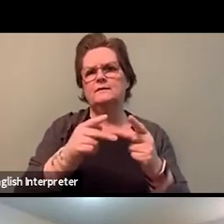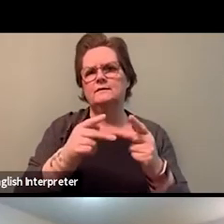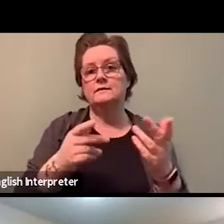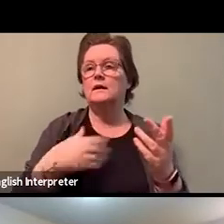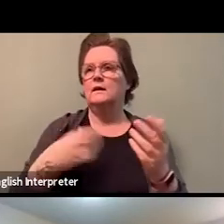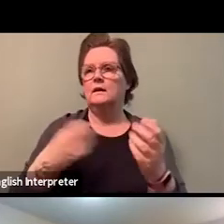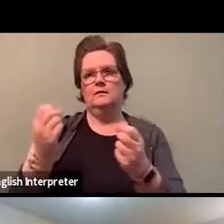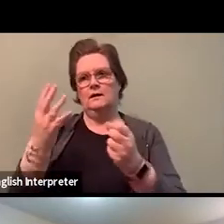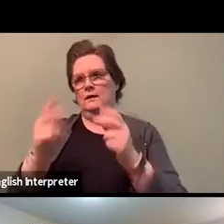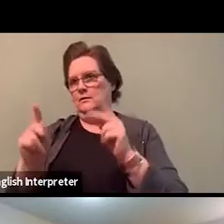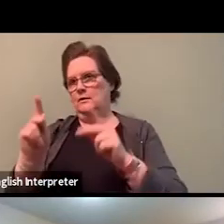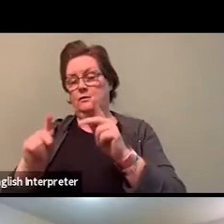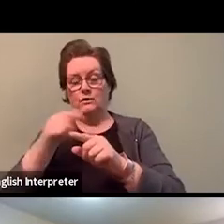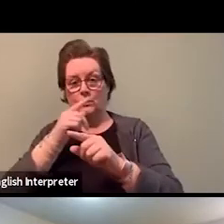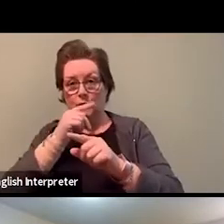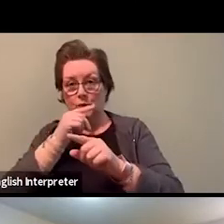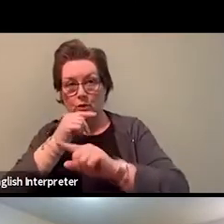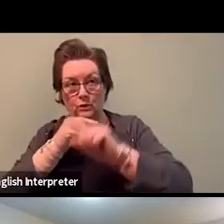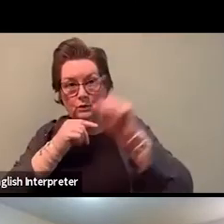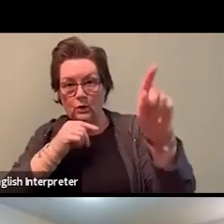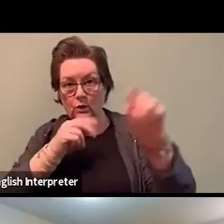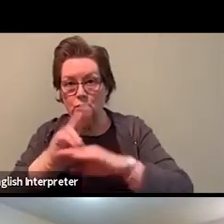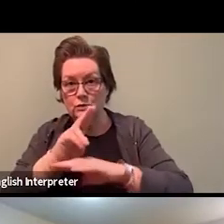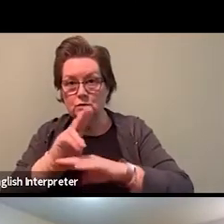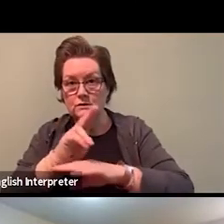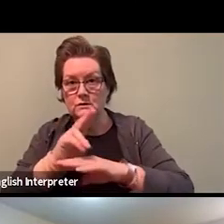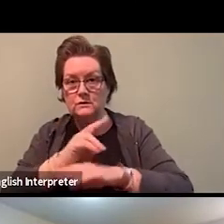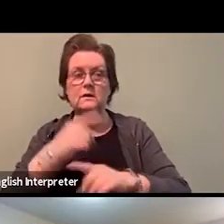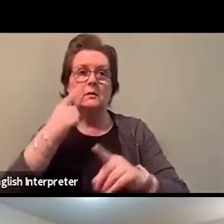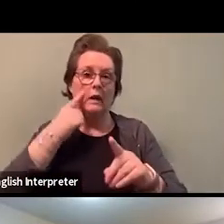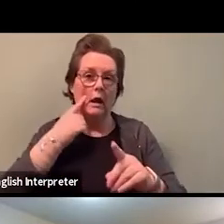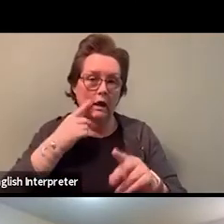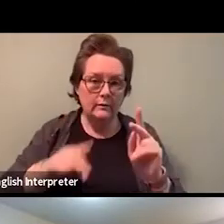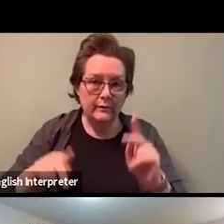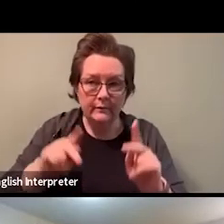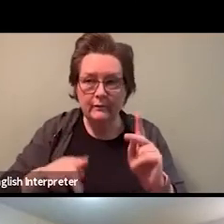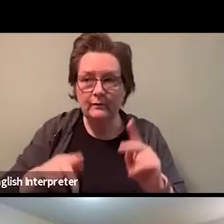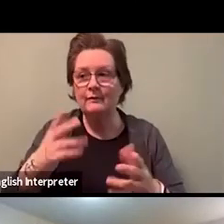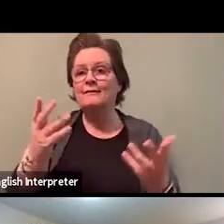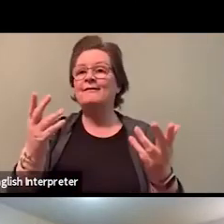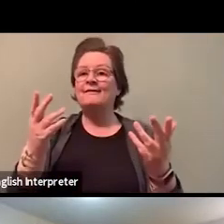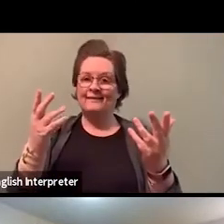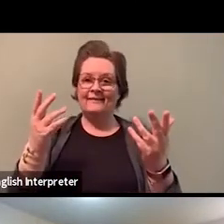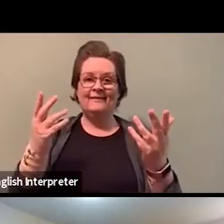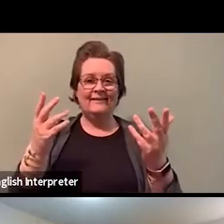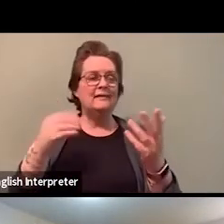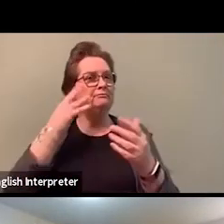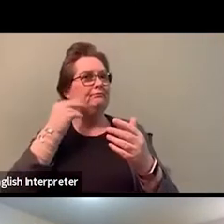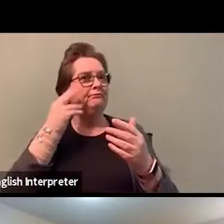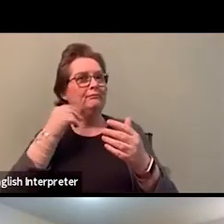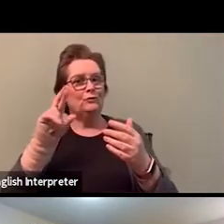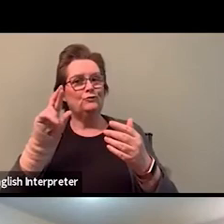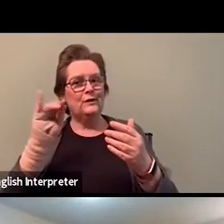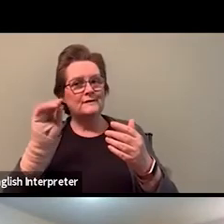many of who may be reporting issues of anti-black racism, in their school boards, for instance,